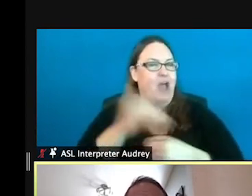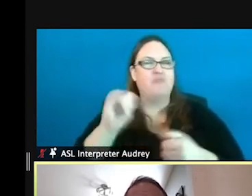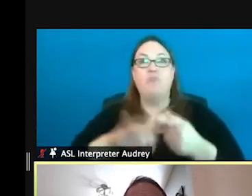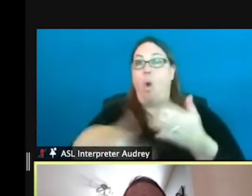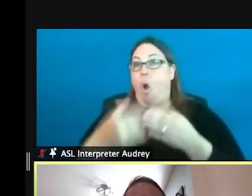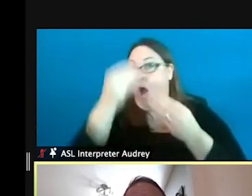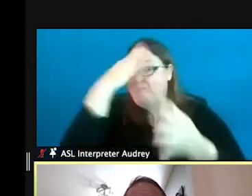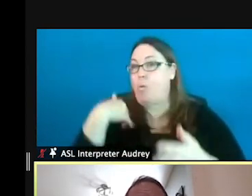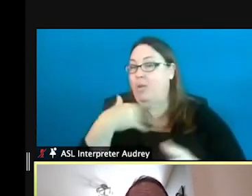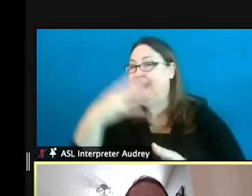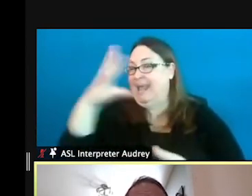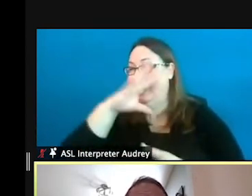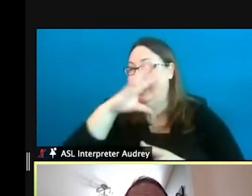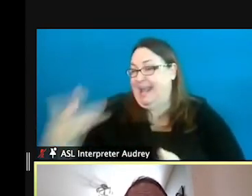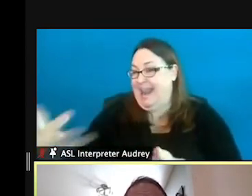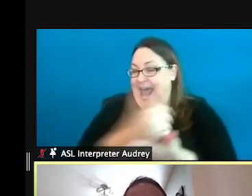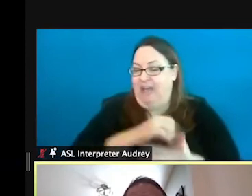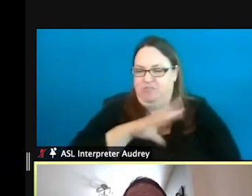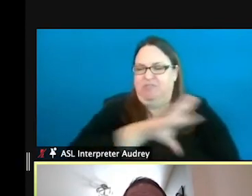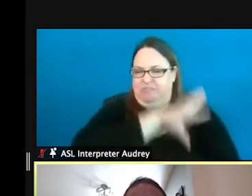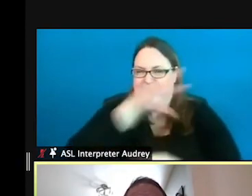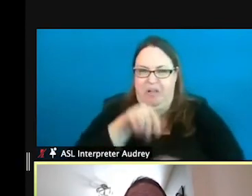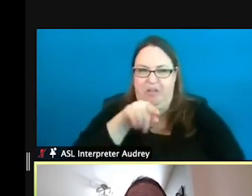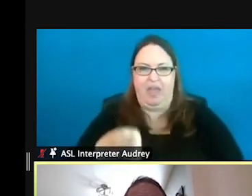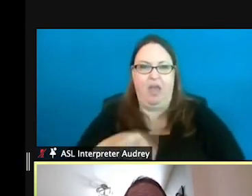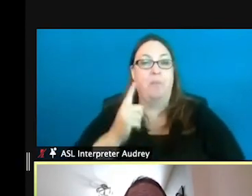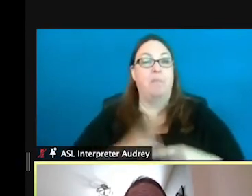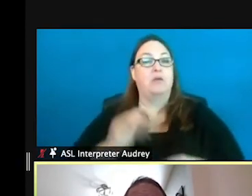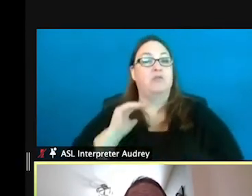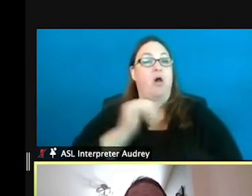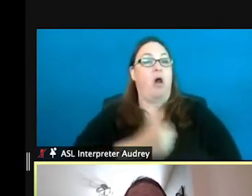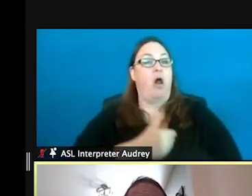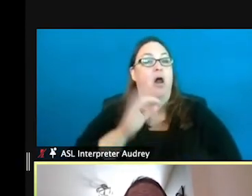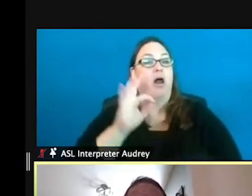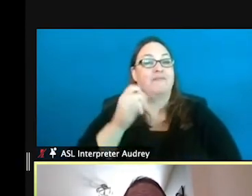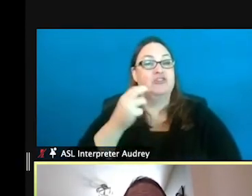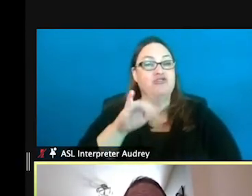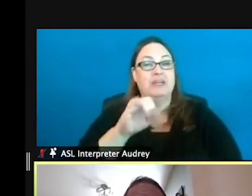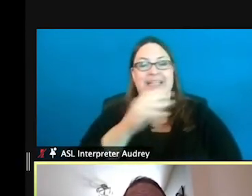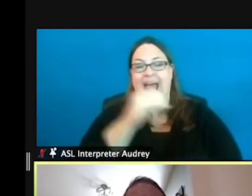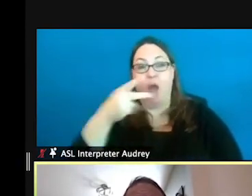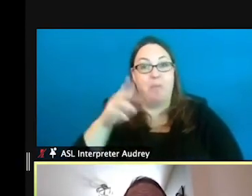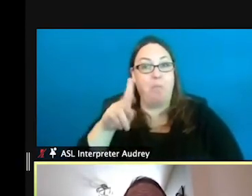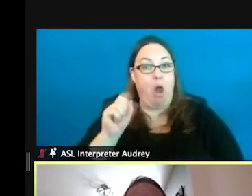Another one that's not housed by Fisheries Division, but our Parks Division, is the MRBIS,